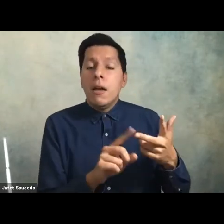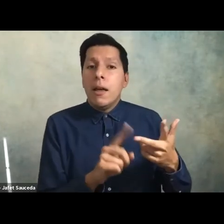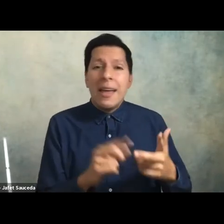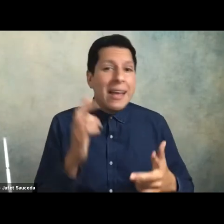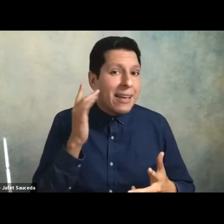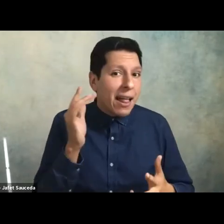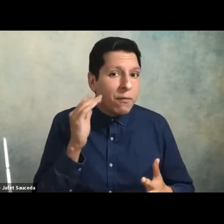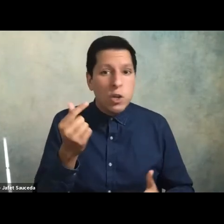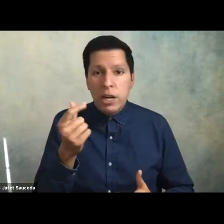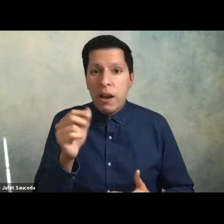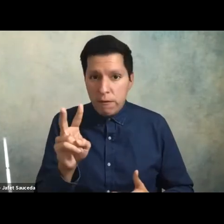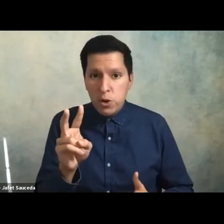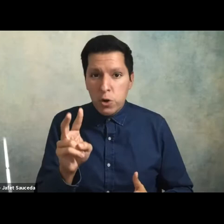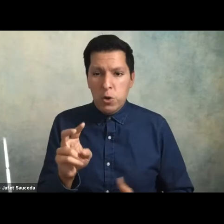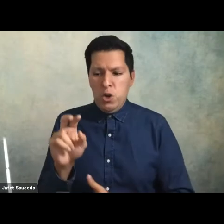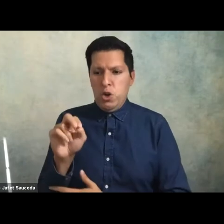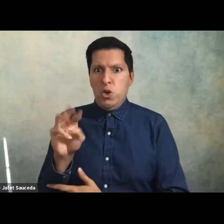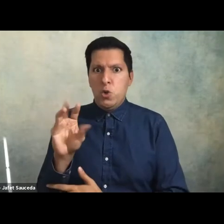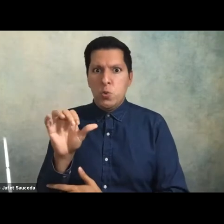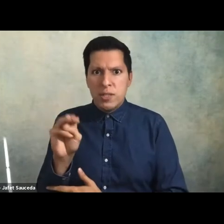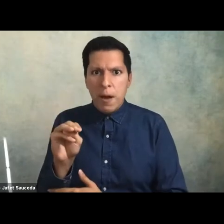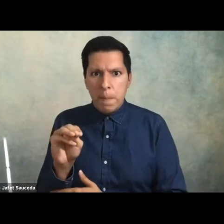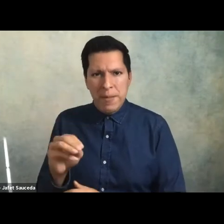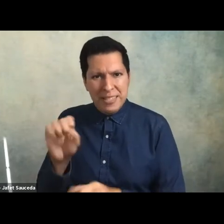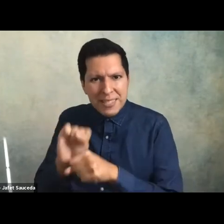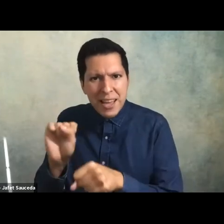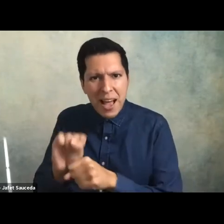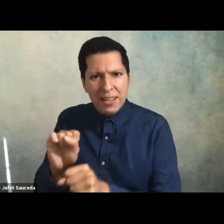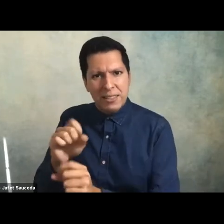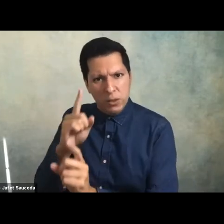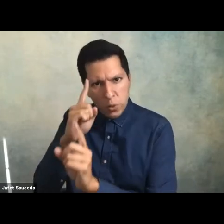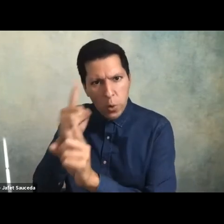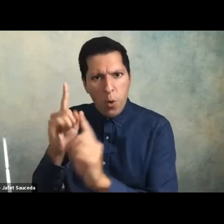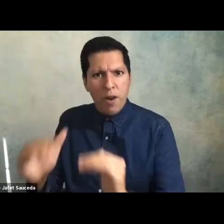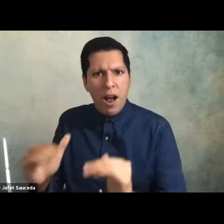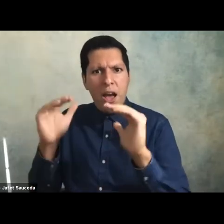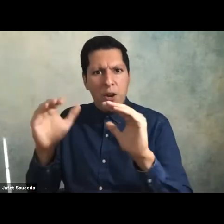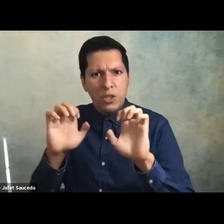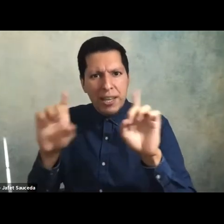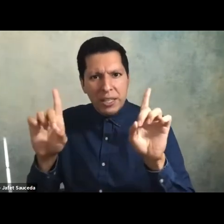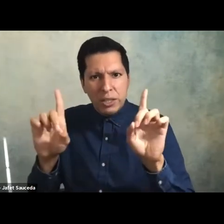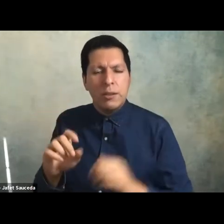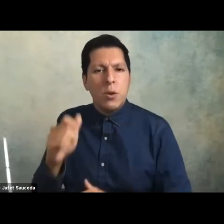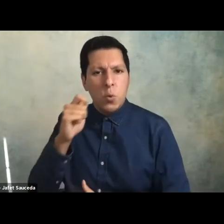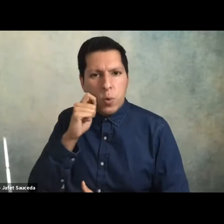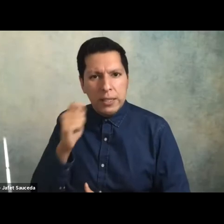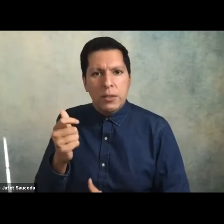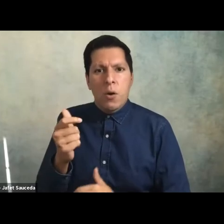gavin newsom's statewide task force on higher education racial equity and Covid 19 recovery